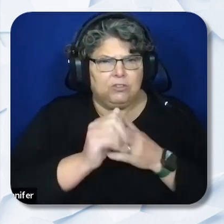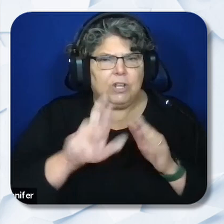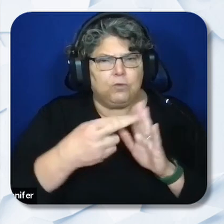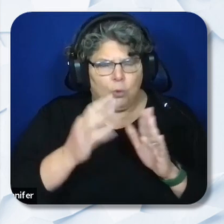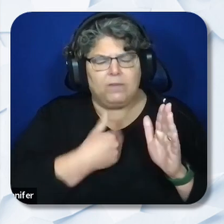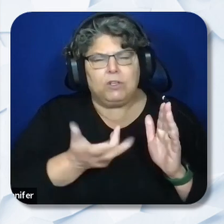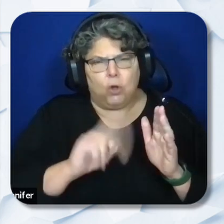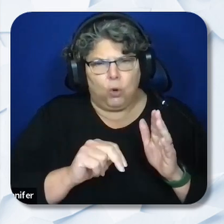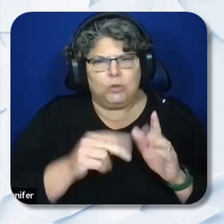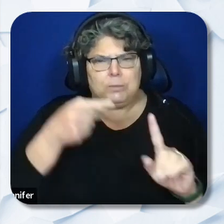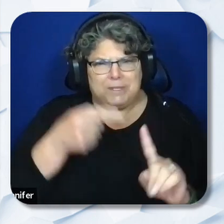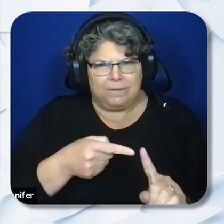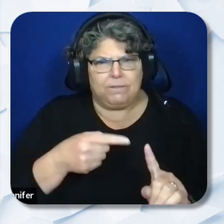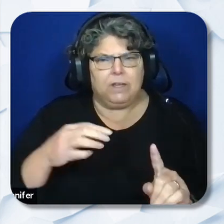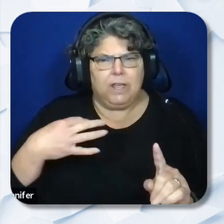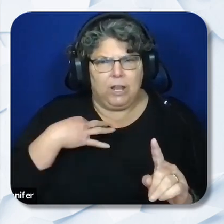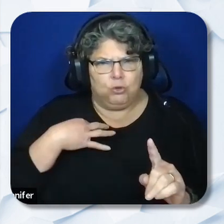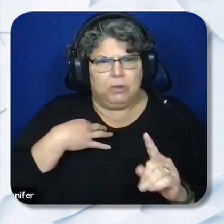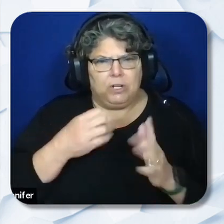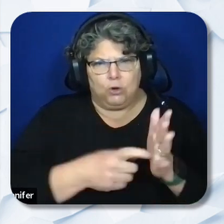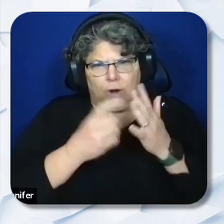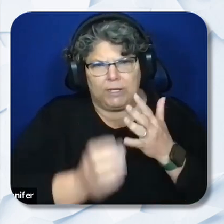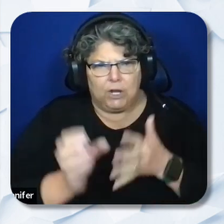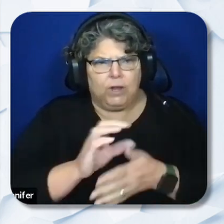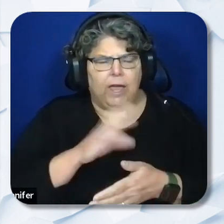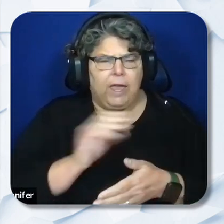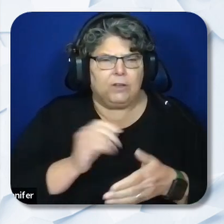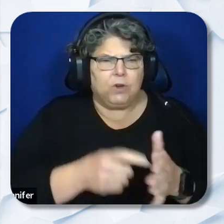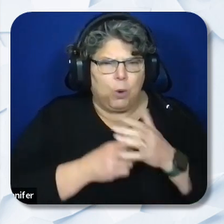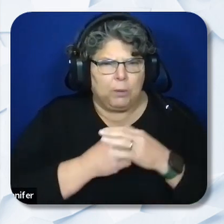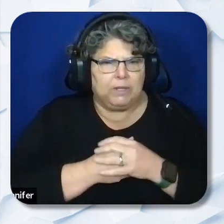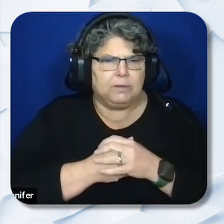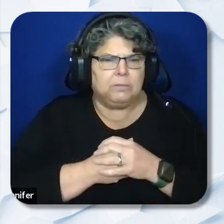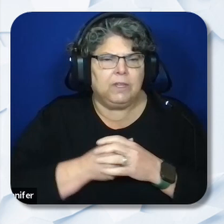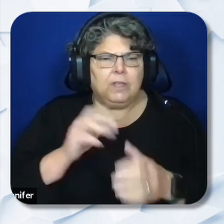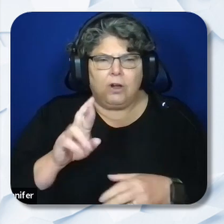specific eligibility criteria, and requirements. This RFA is seeking applicants to fill the